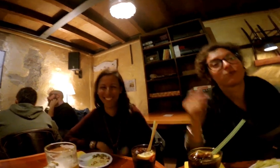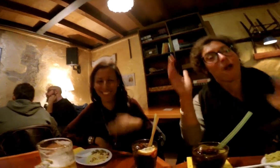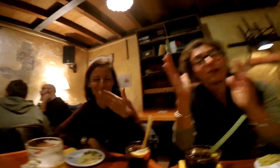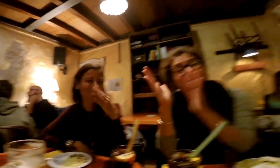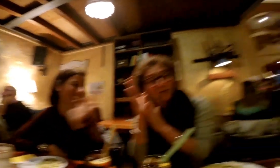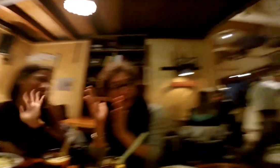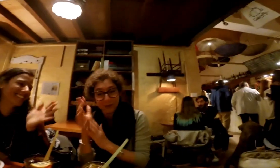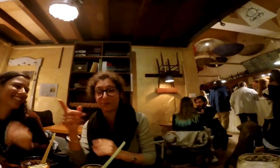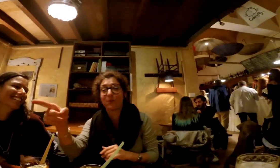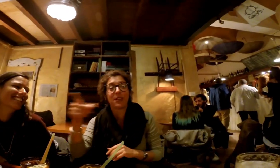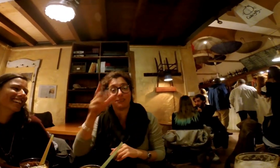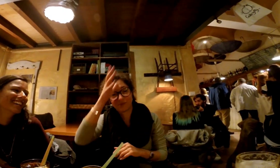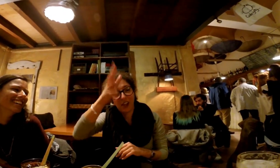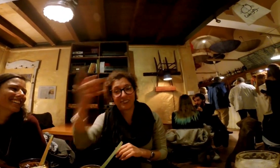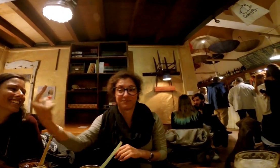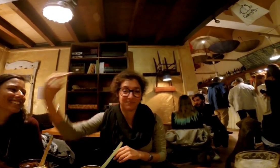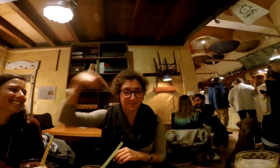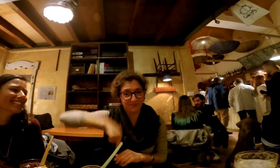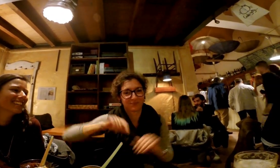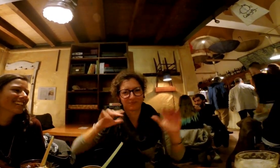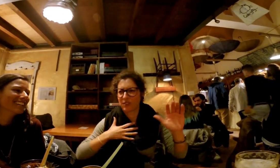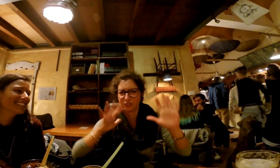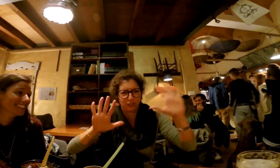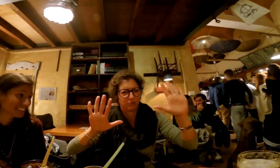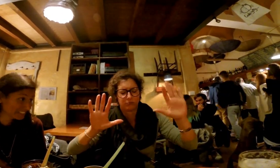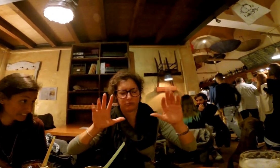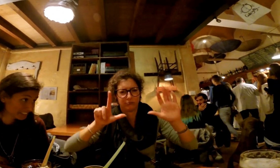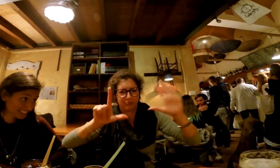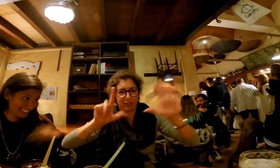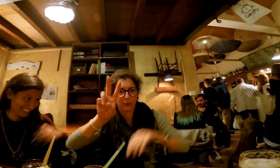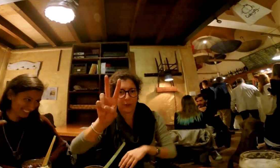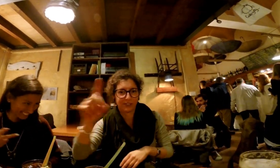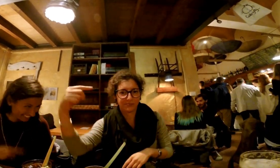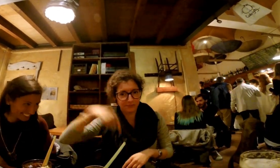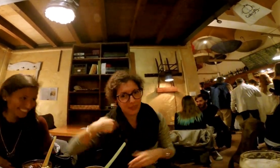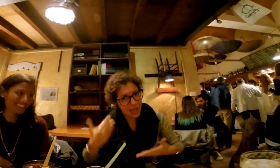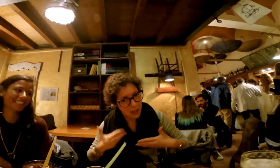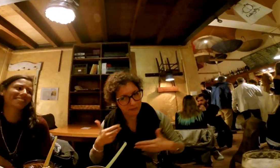I'm Glad Grandpa is here too, 72 years old - so happy to have him here.